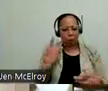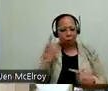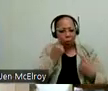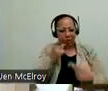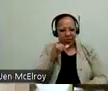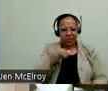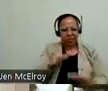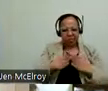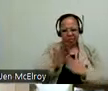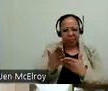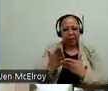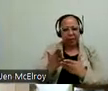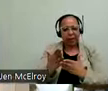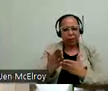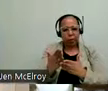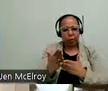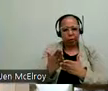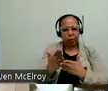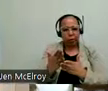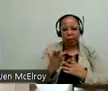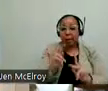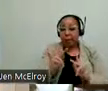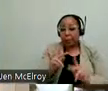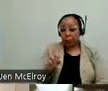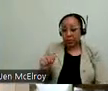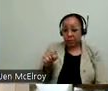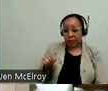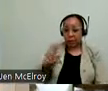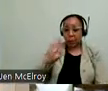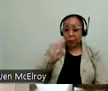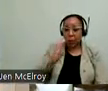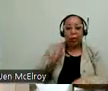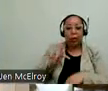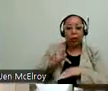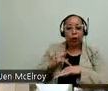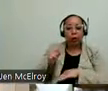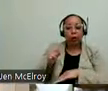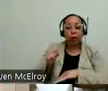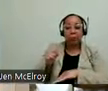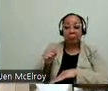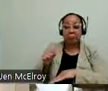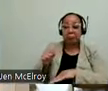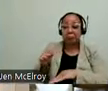with disabilities will be the early adopter and other people may decide they would prefer to sit down when they're riding a scooter. We will